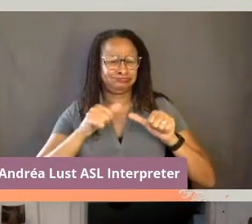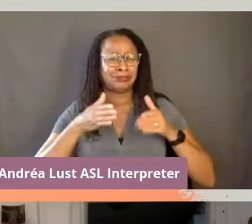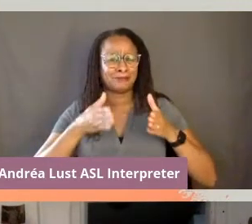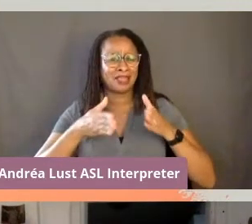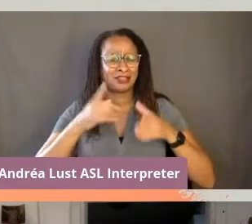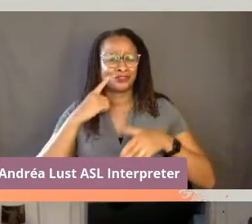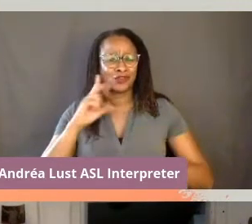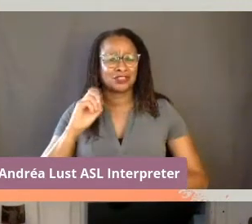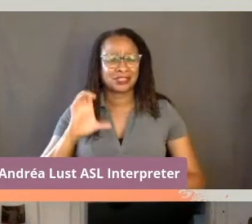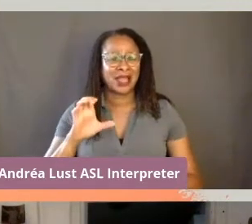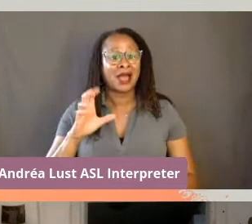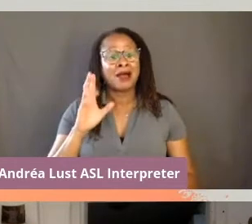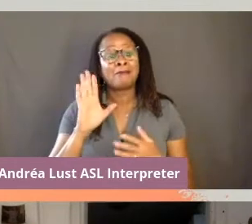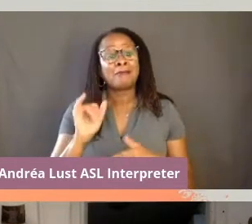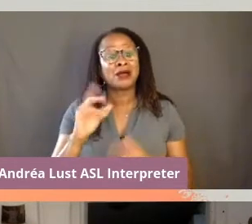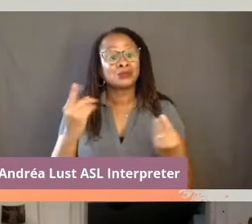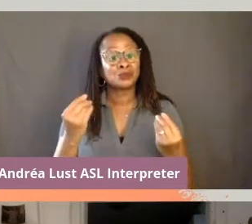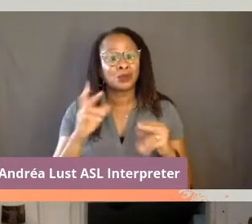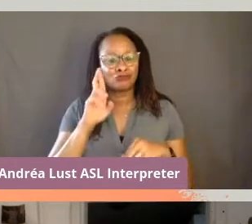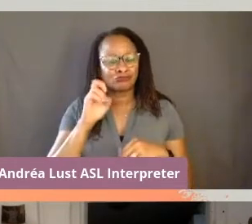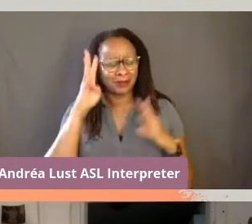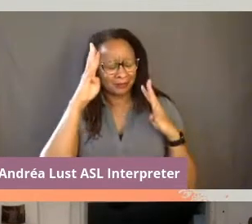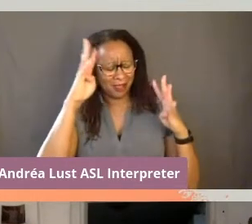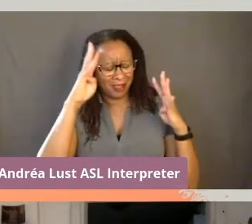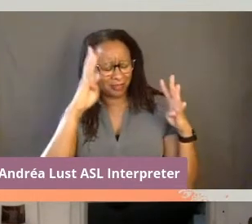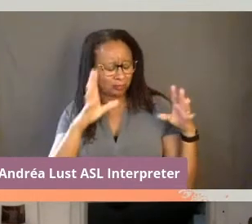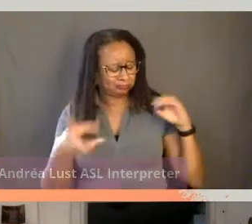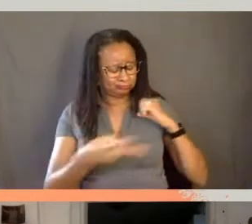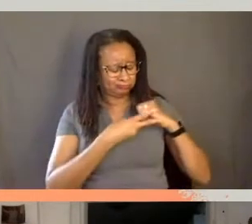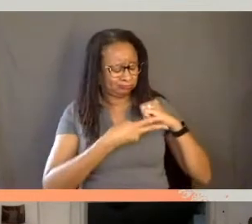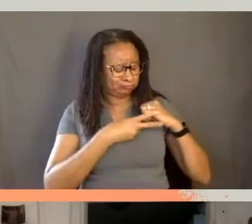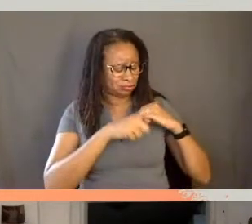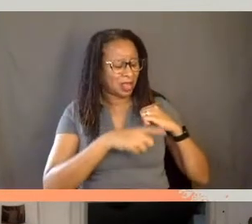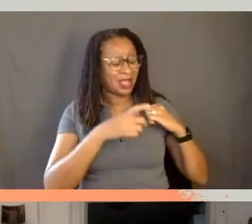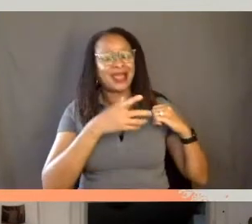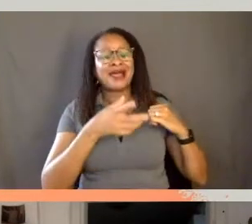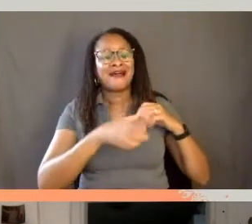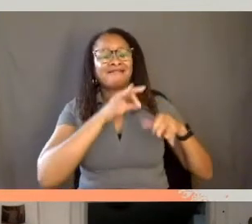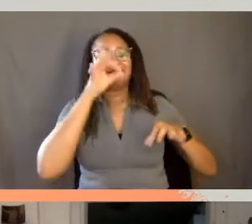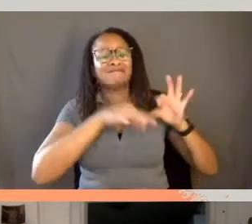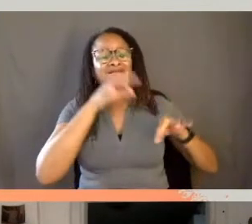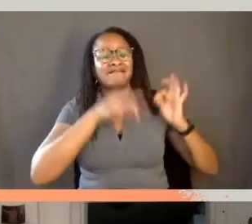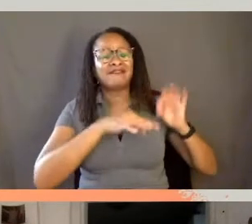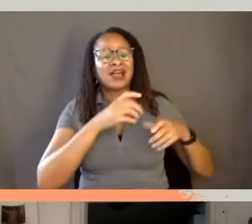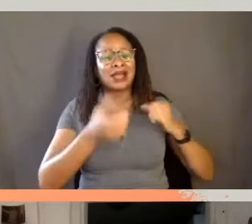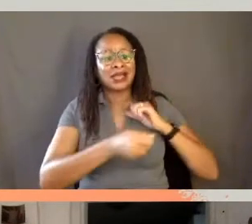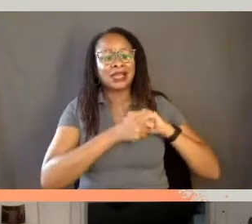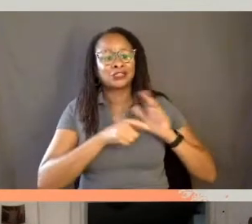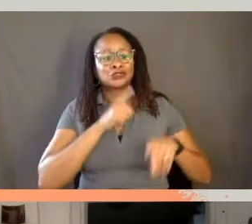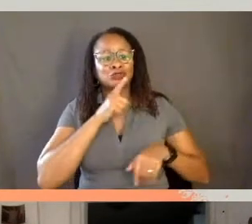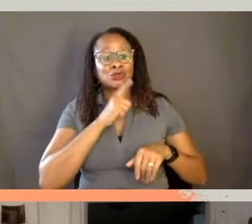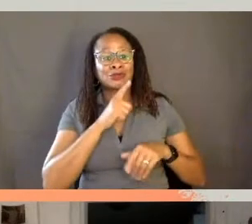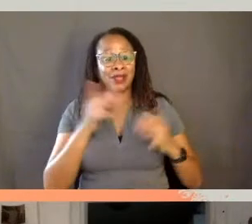by reimagining the archives and excavating hidden truths. A meditation of the spirit,